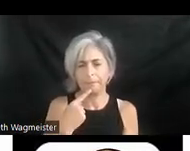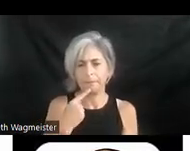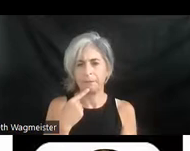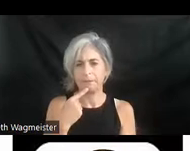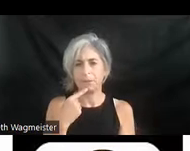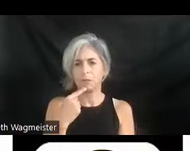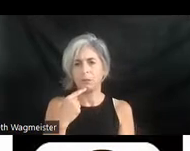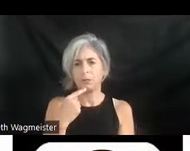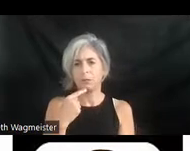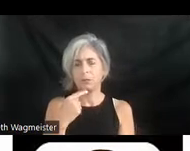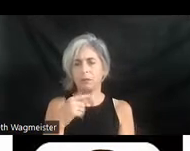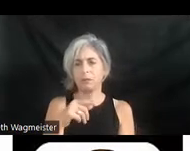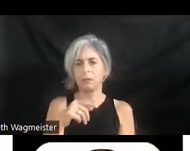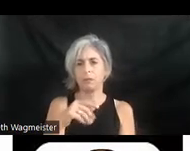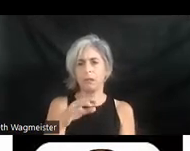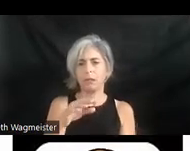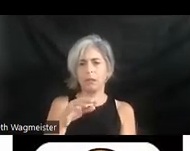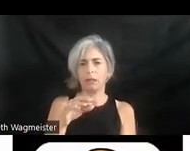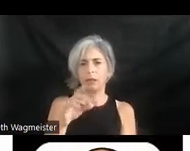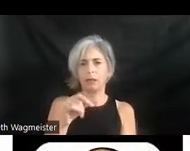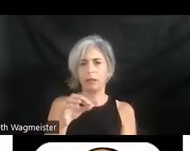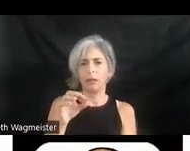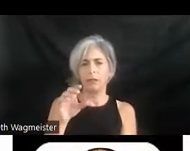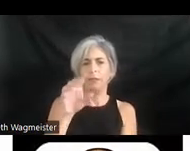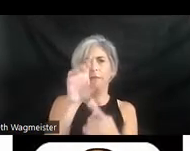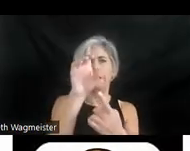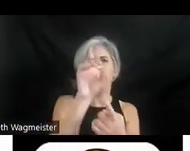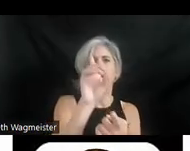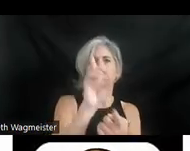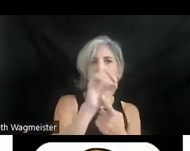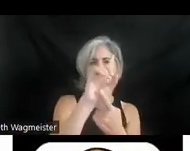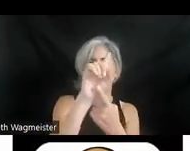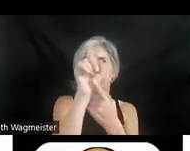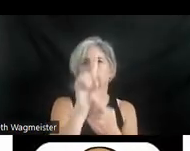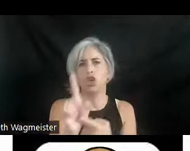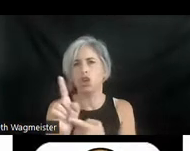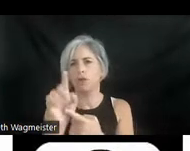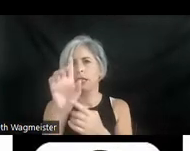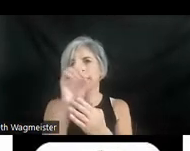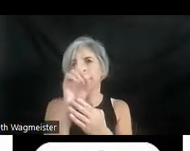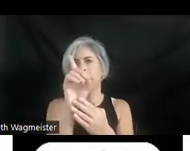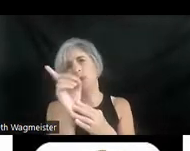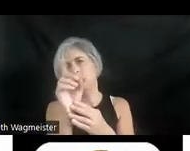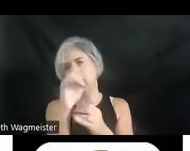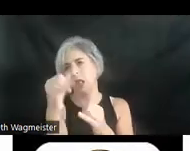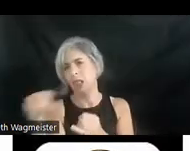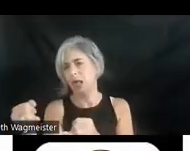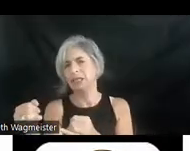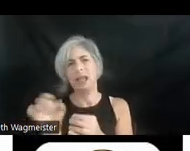the curve in the D, adjacent to the curve in the D, in the three curved lines. So I think that represents